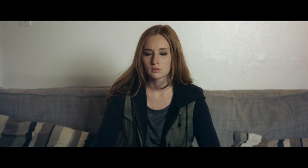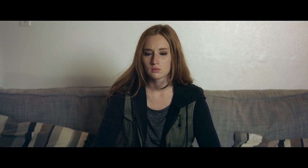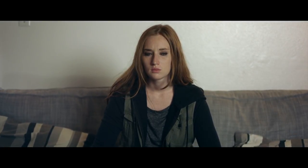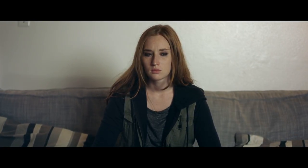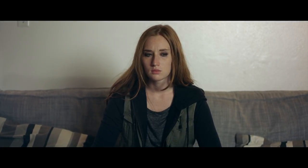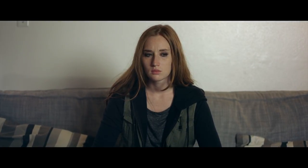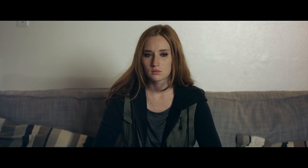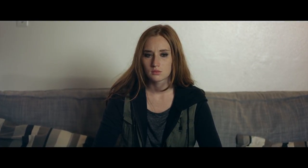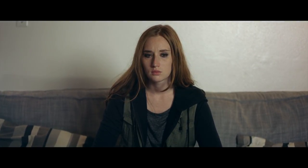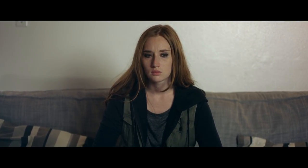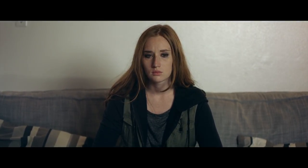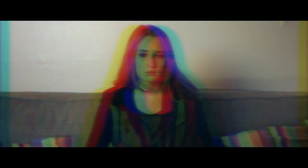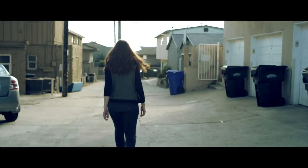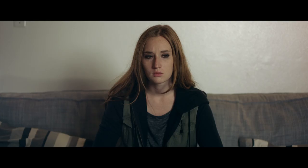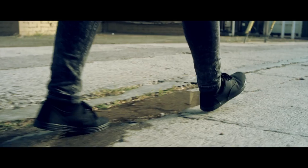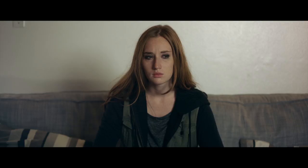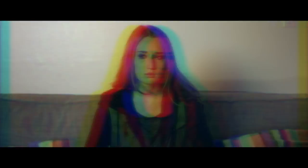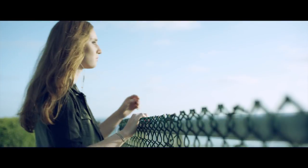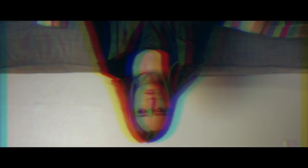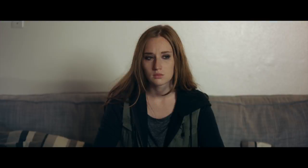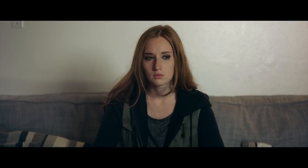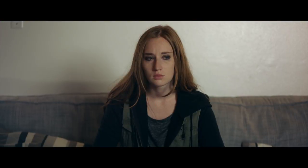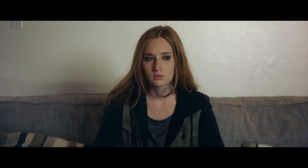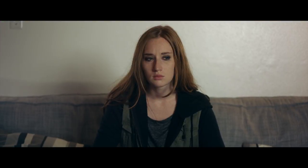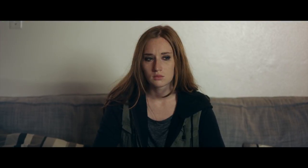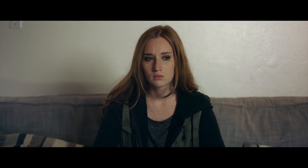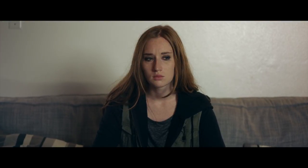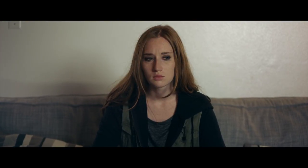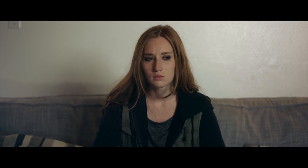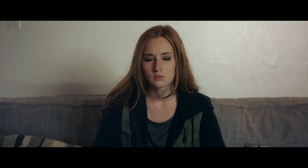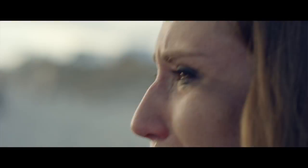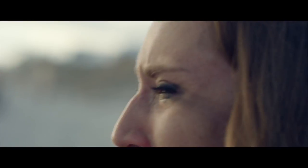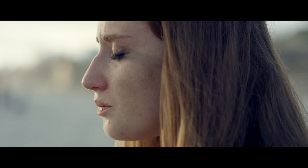I hate that gap. I hate feeling that void.